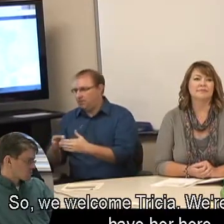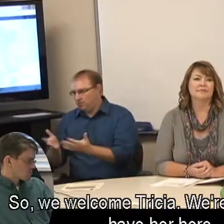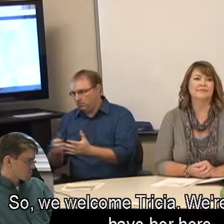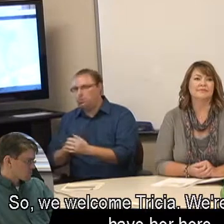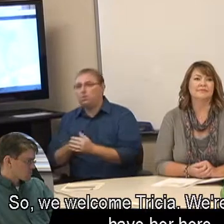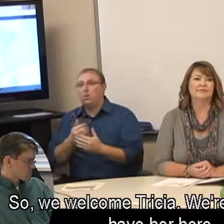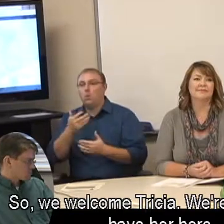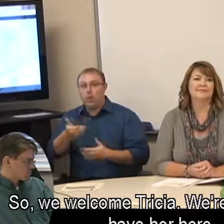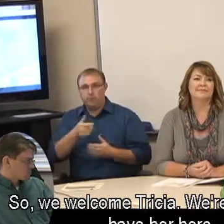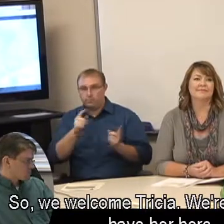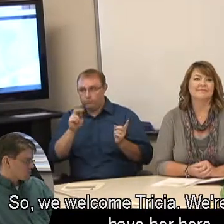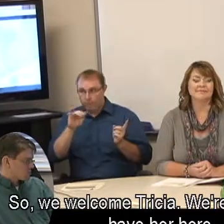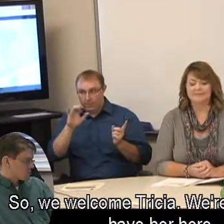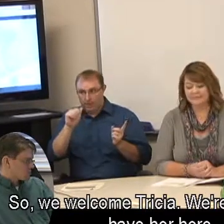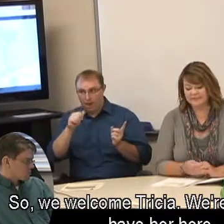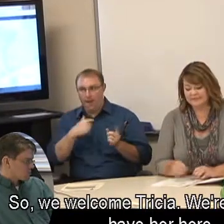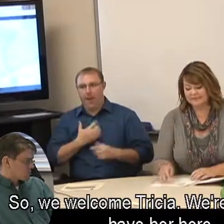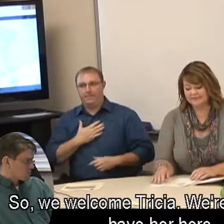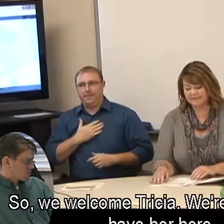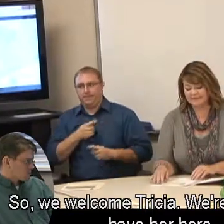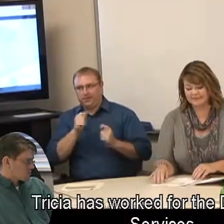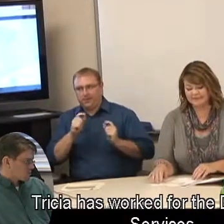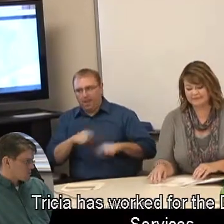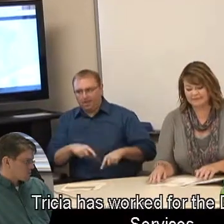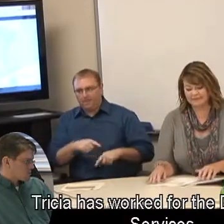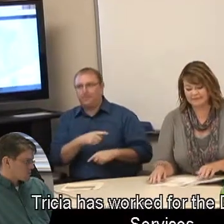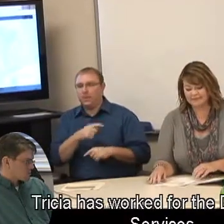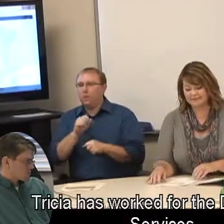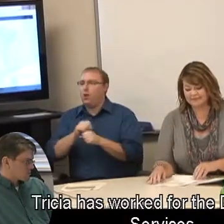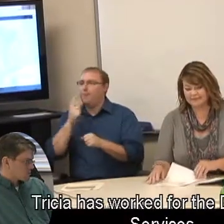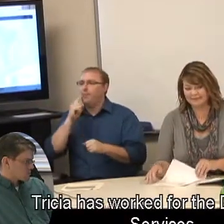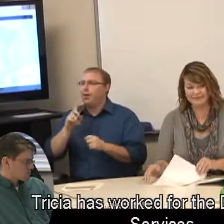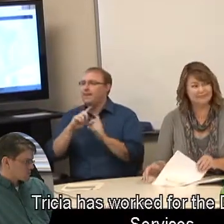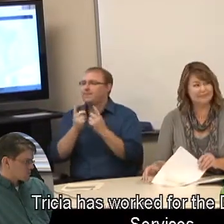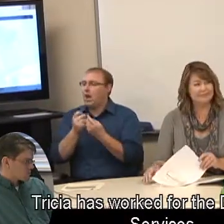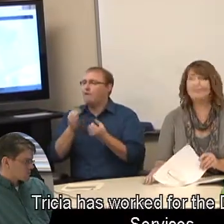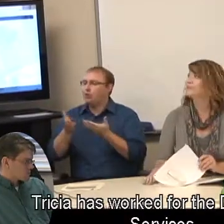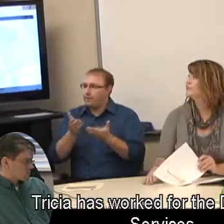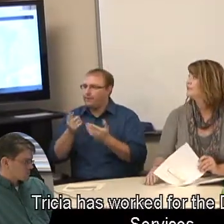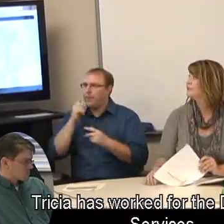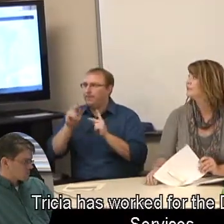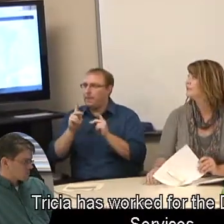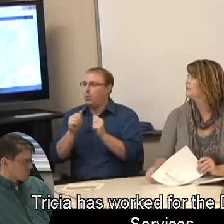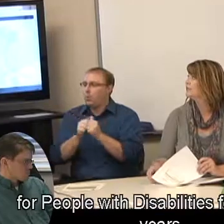So, we welcome Tricia. We're very glad to have her here. Tricia has worked for the Division of Services